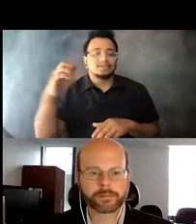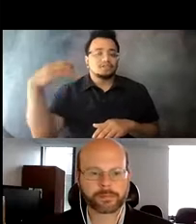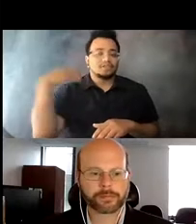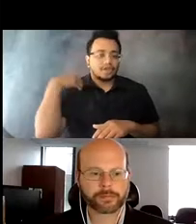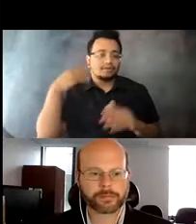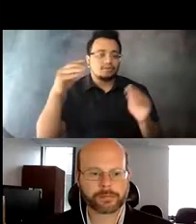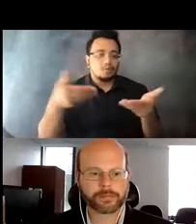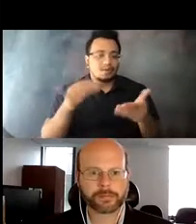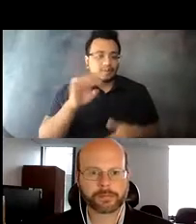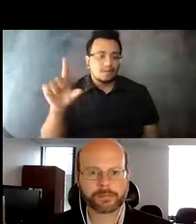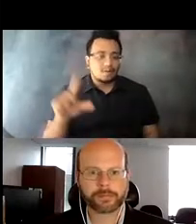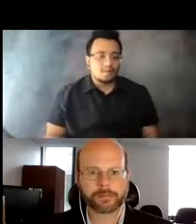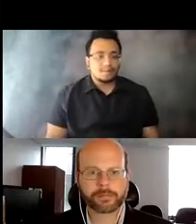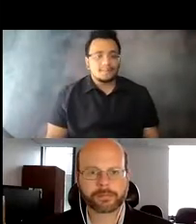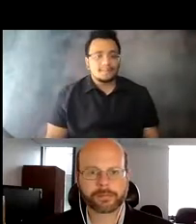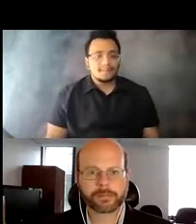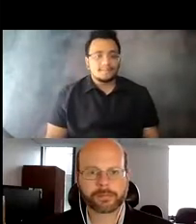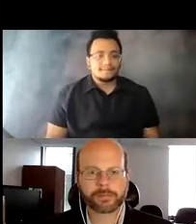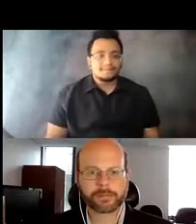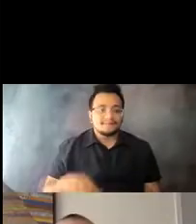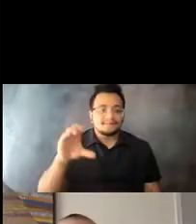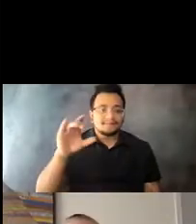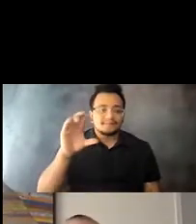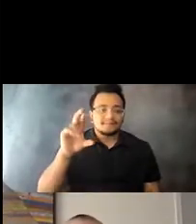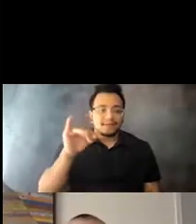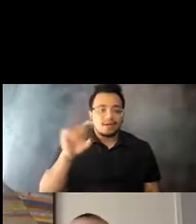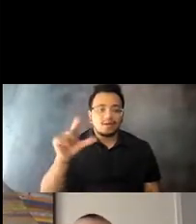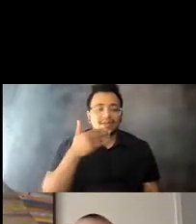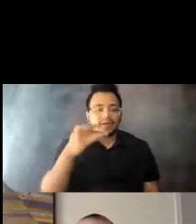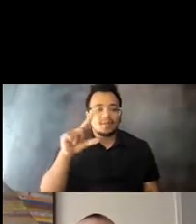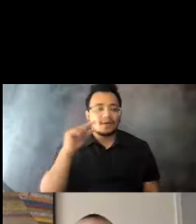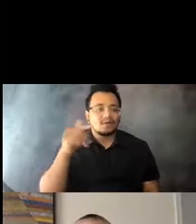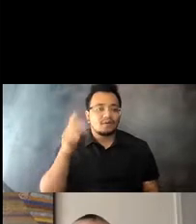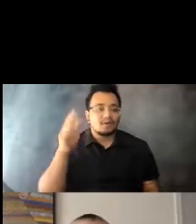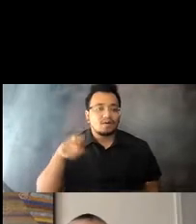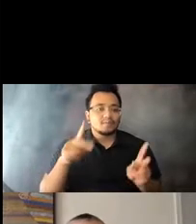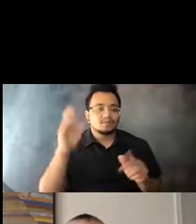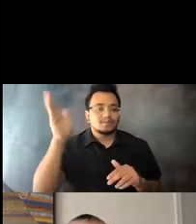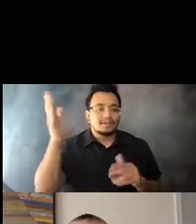15:06:00 >> Thanks, Paul for the opportunity to present today and thank you to the FTA